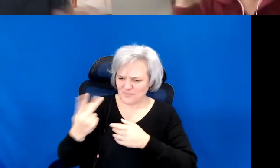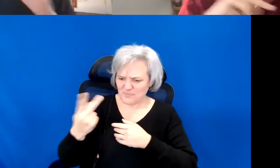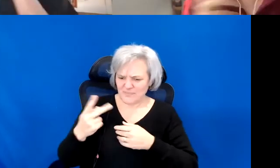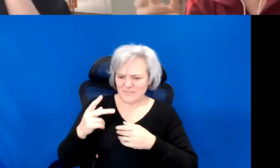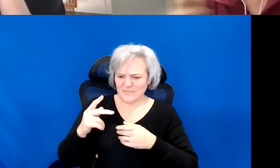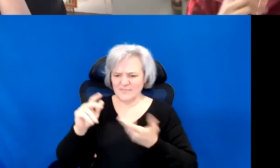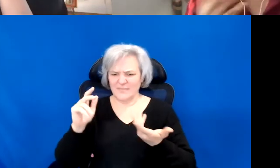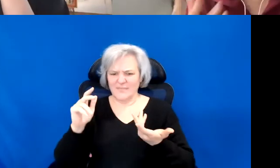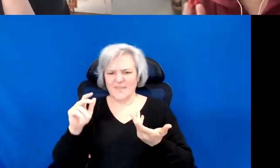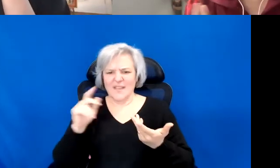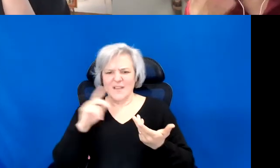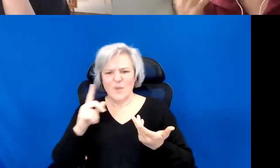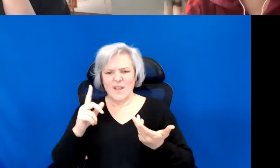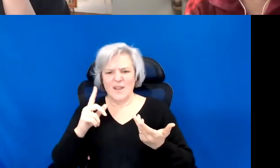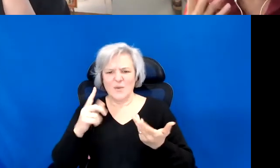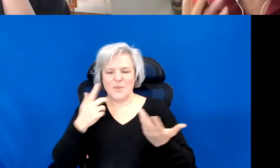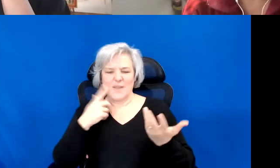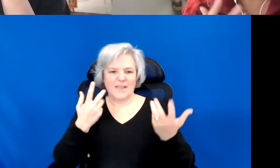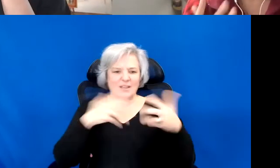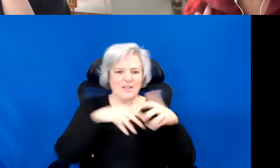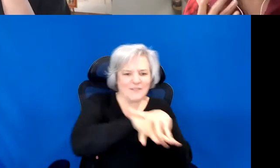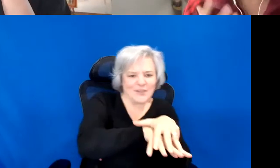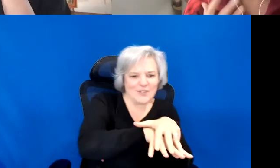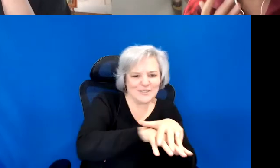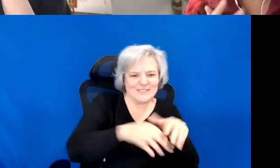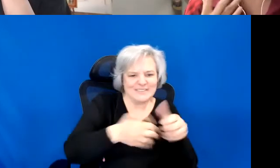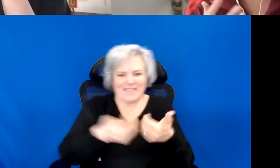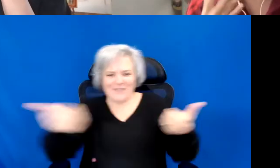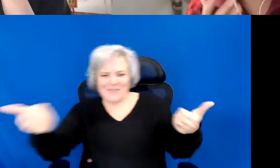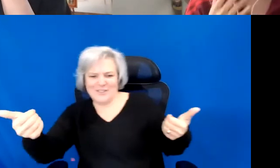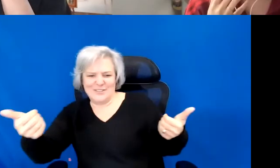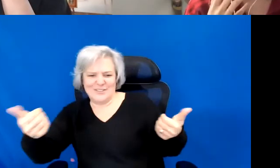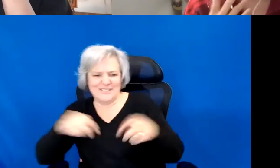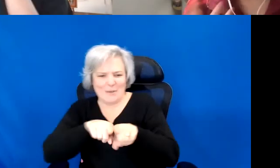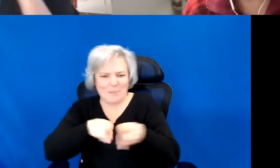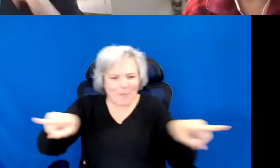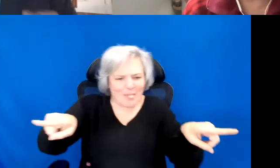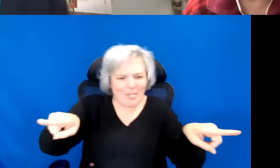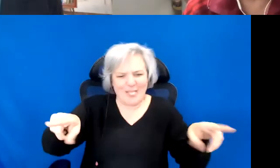And where we converging diverge, for me, is such an abundance based.